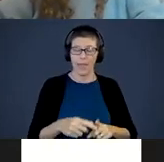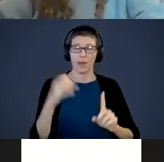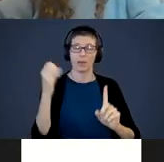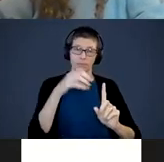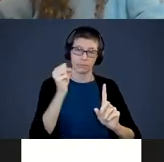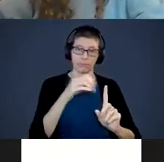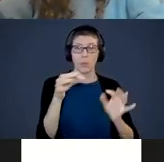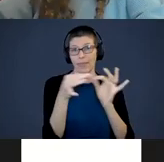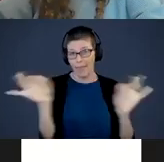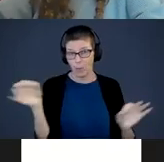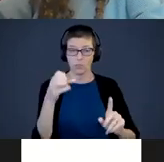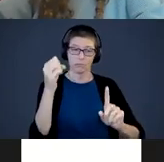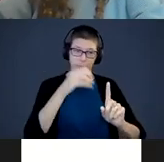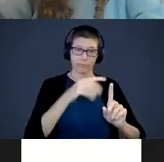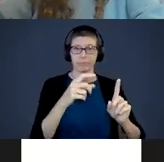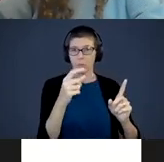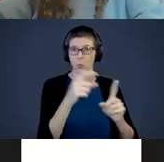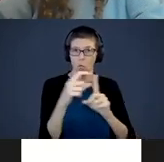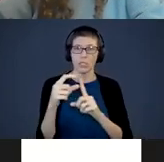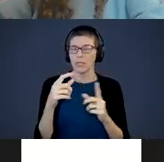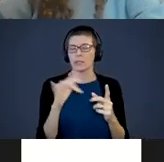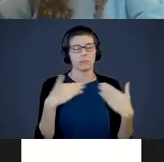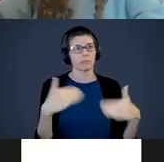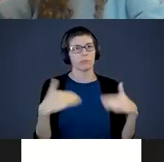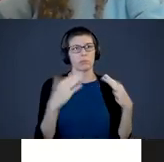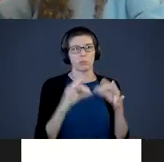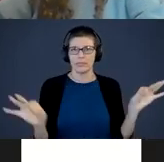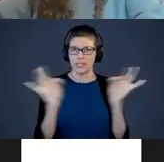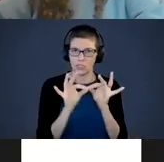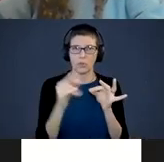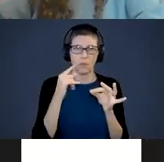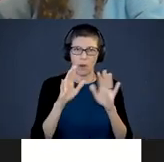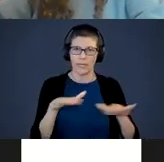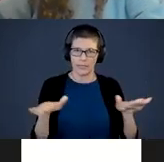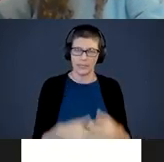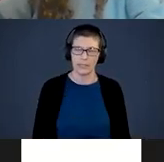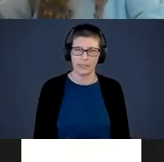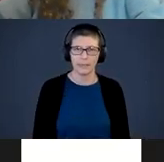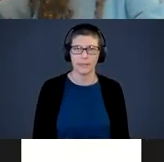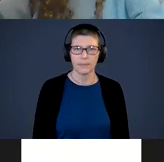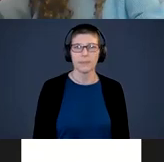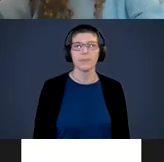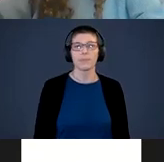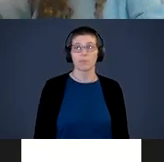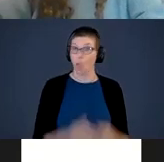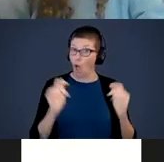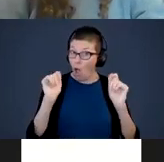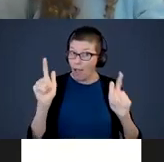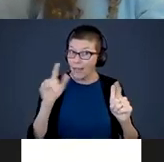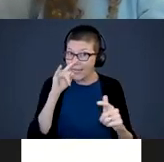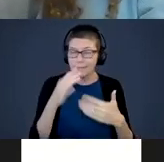exposure to words is essential to our kids, all kids whether they are deaf or hard-of-hearing.